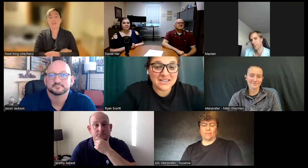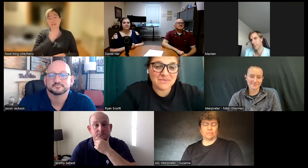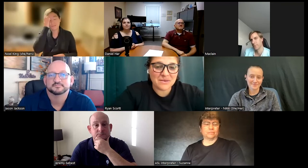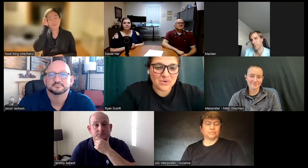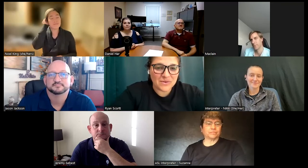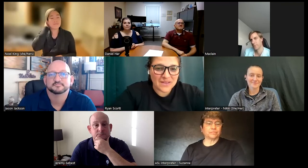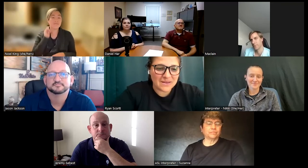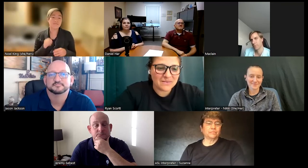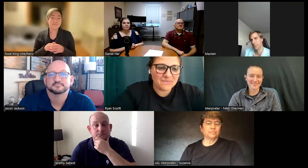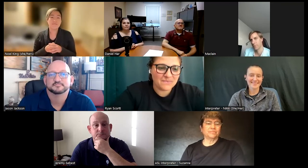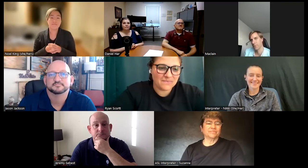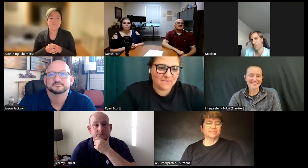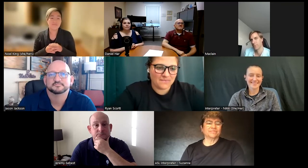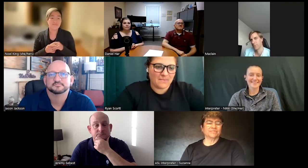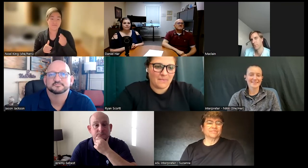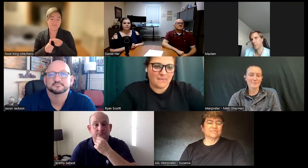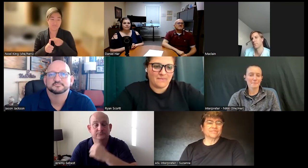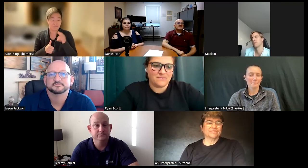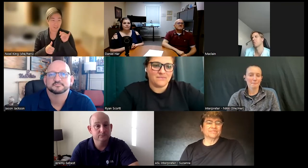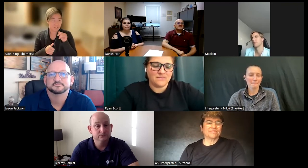to keep them motivated